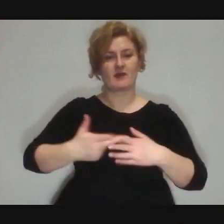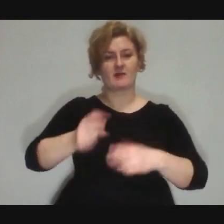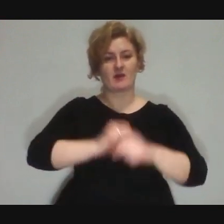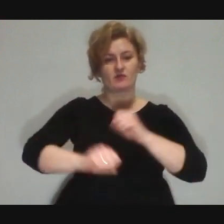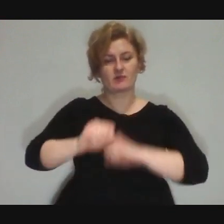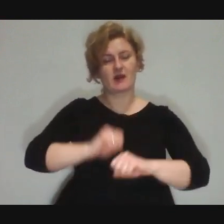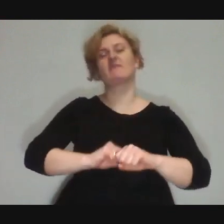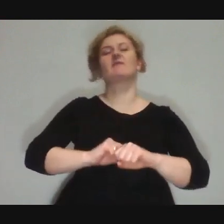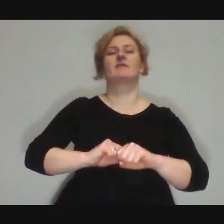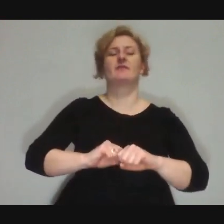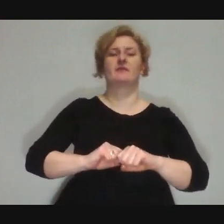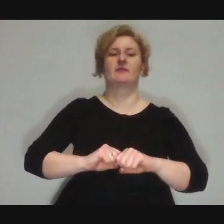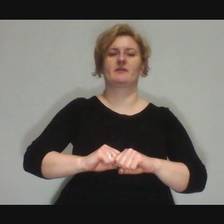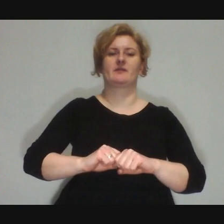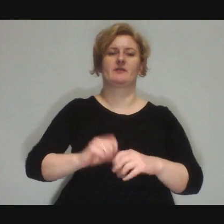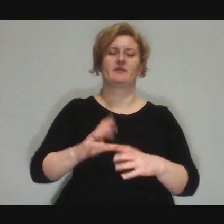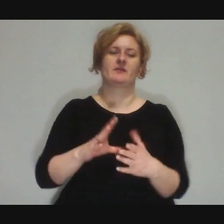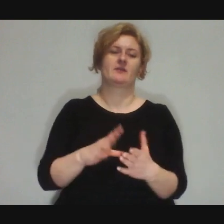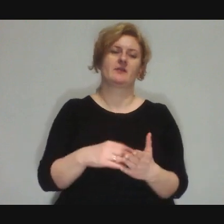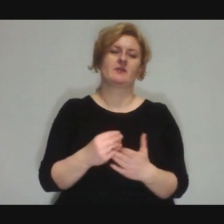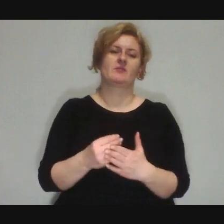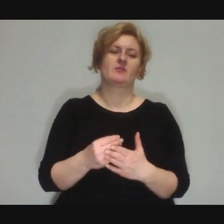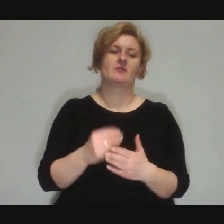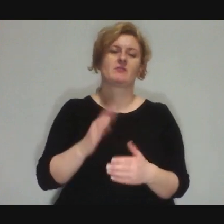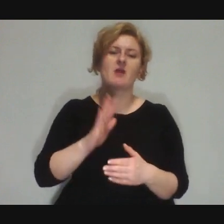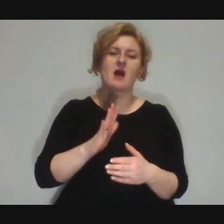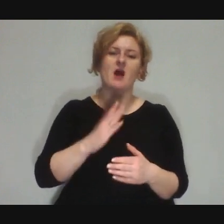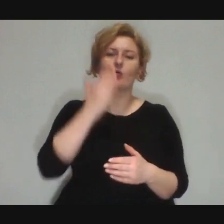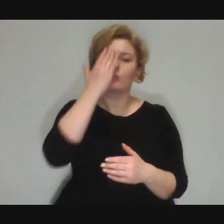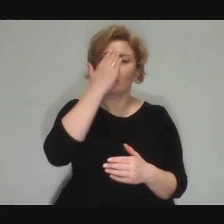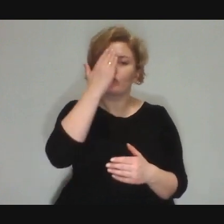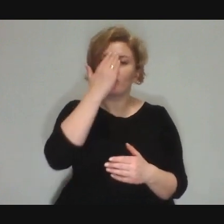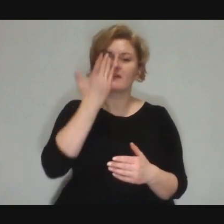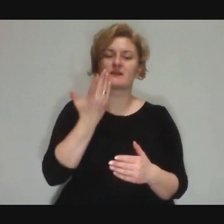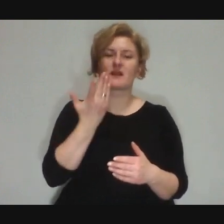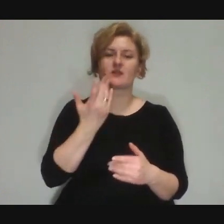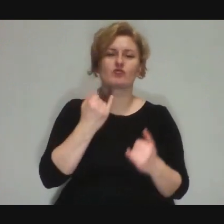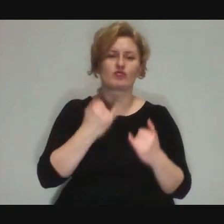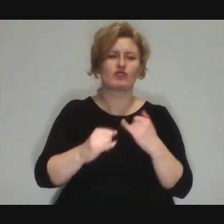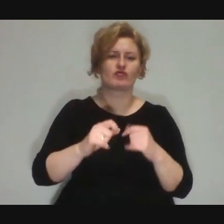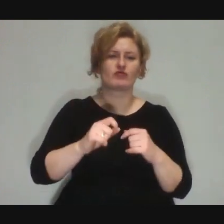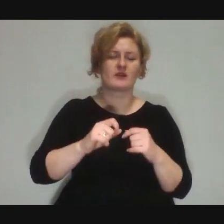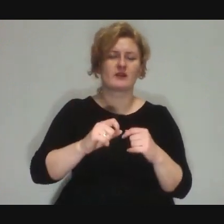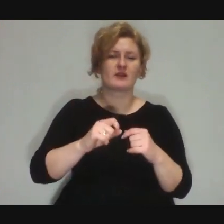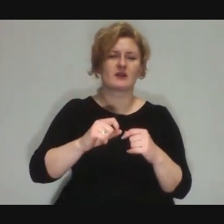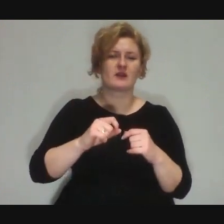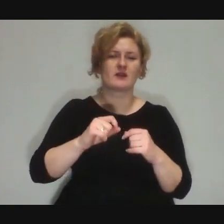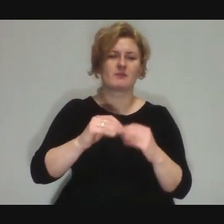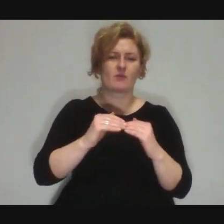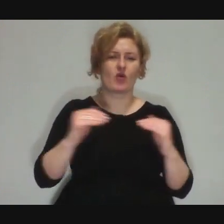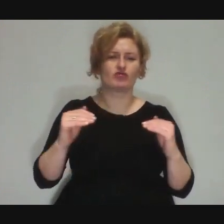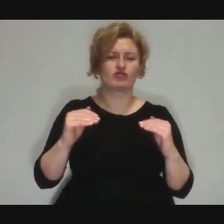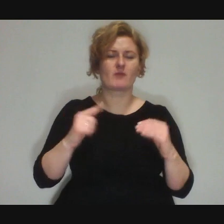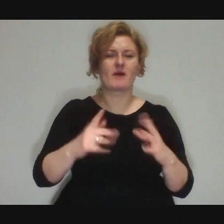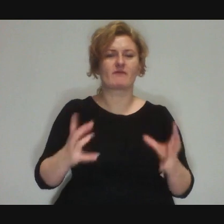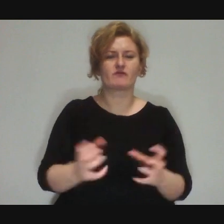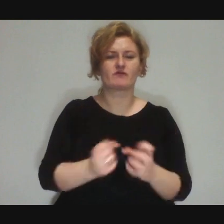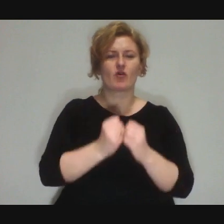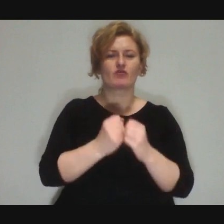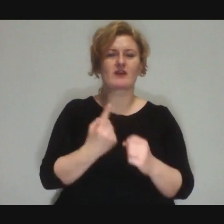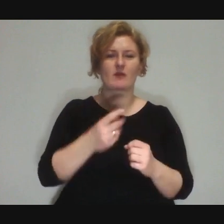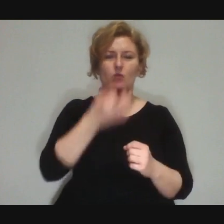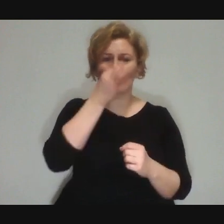with some mental disability, but still take this one handkerchief, play with it,